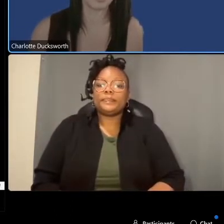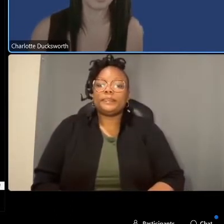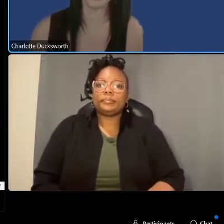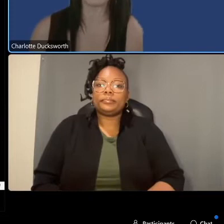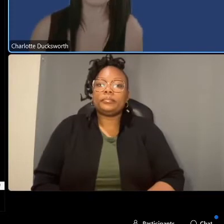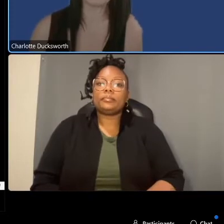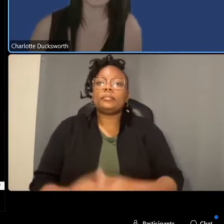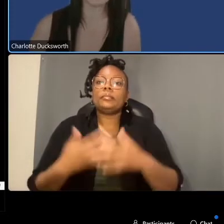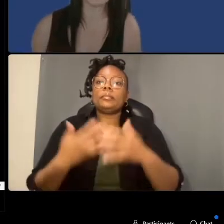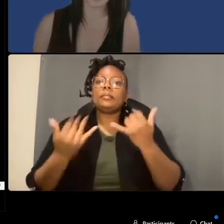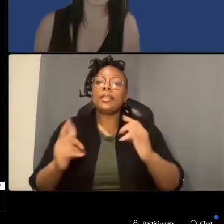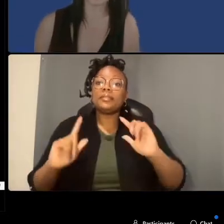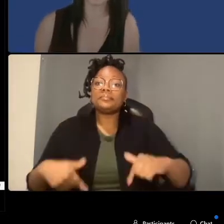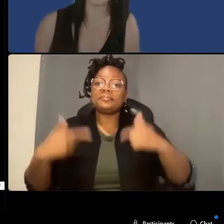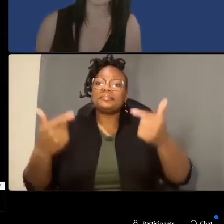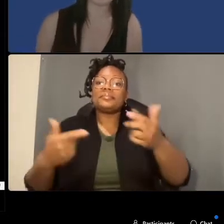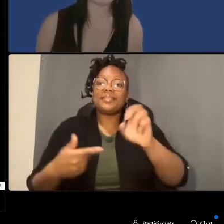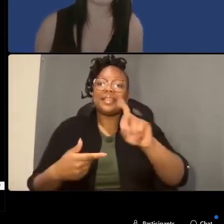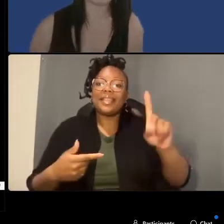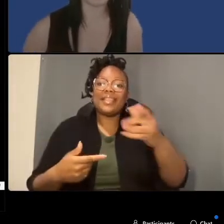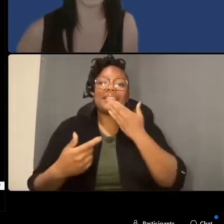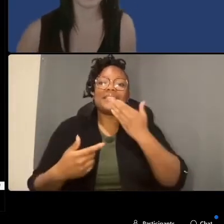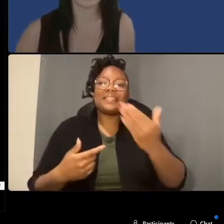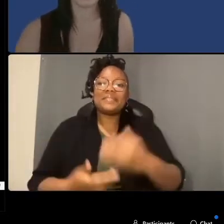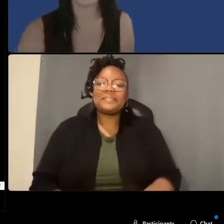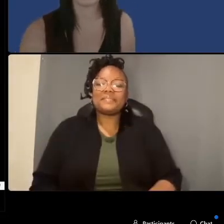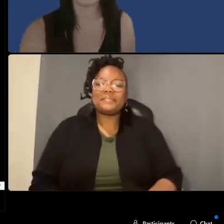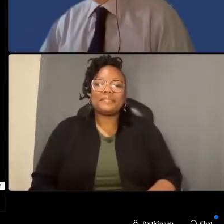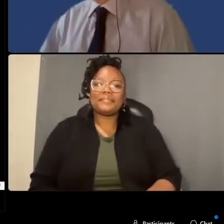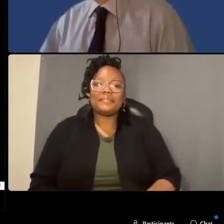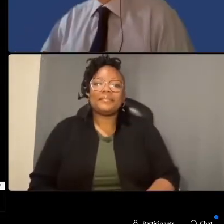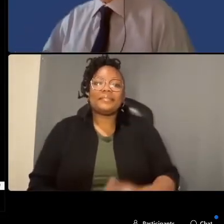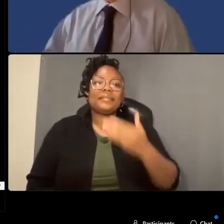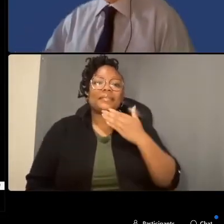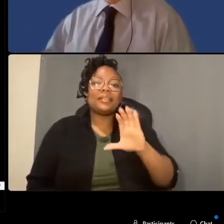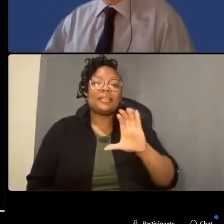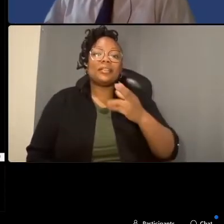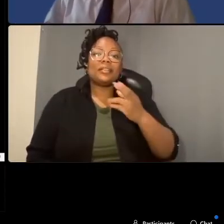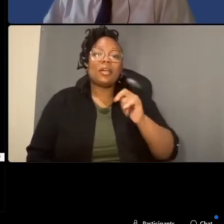all right i'll turn it back over the ed thank you thank you charlotte this next section of the